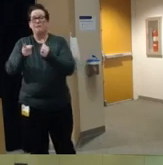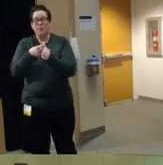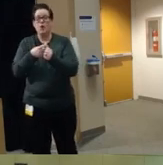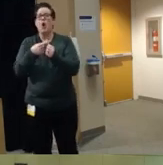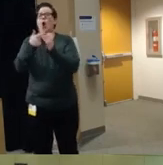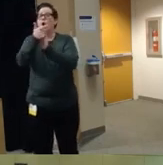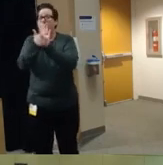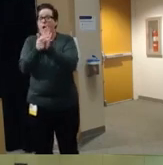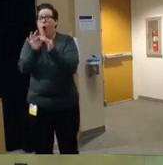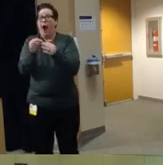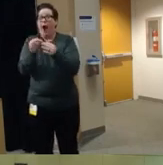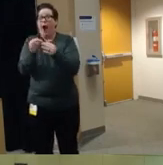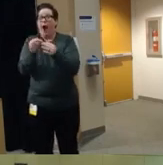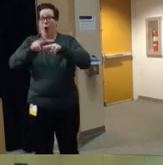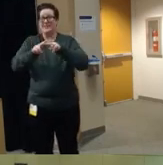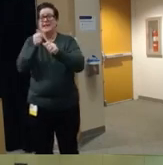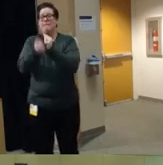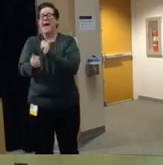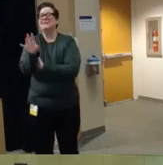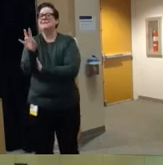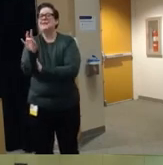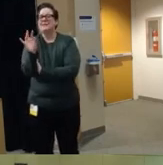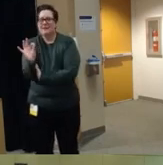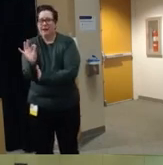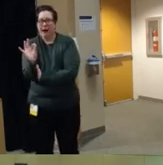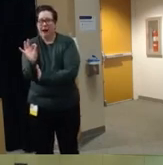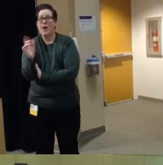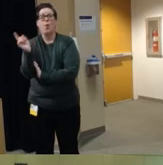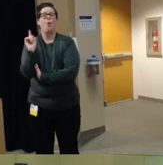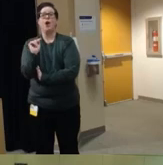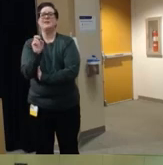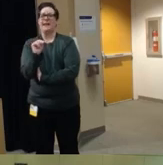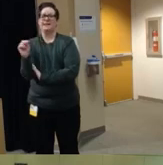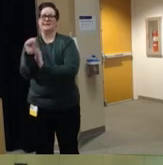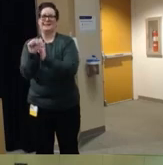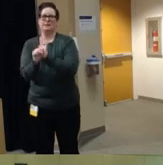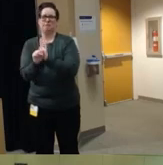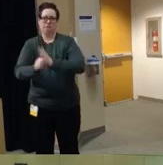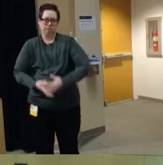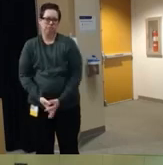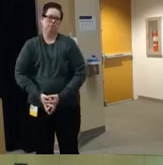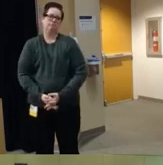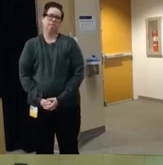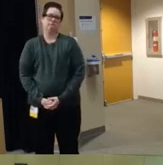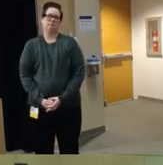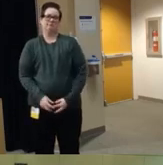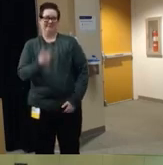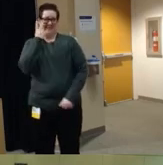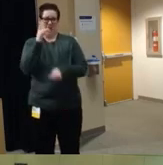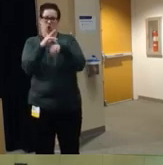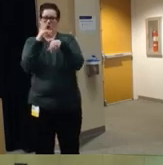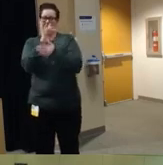passed until 1979 and that was in Tennessee you can see kind of the early uh safety features